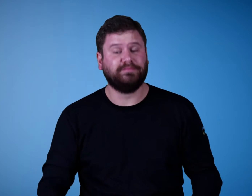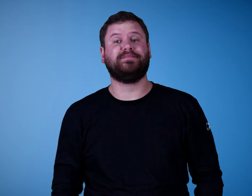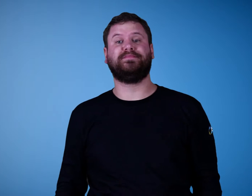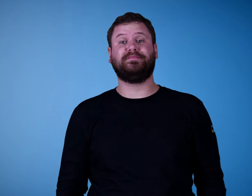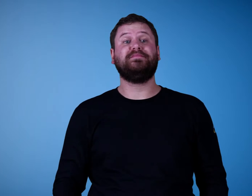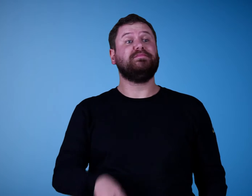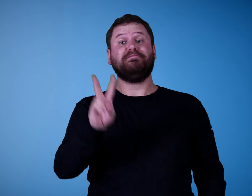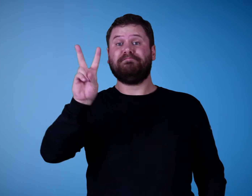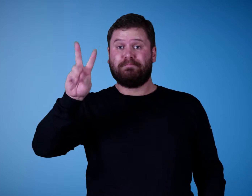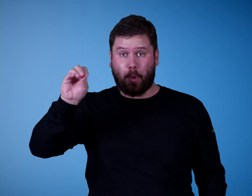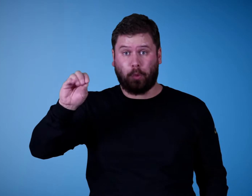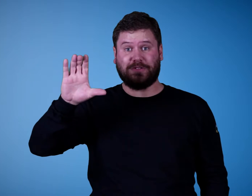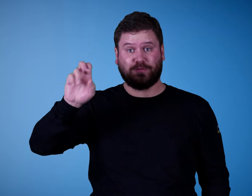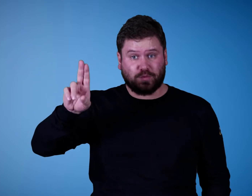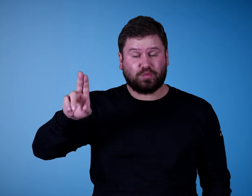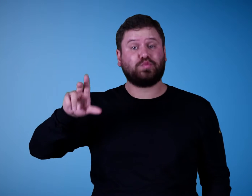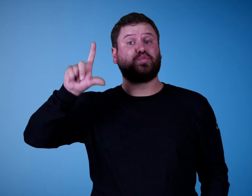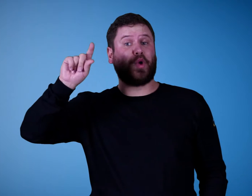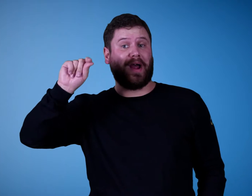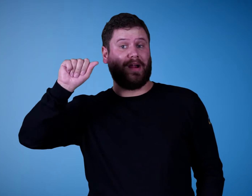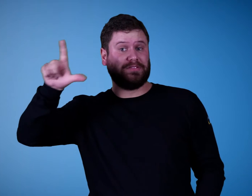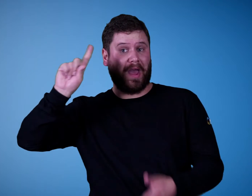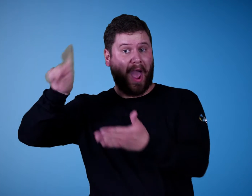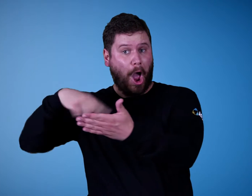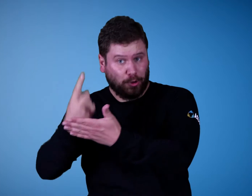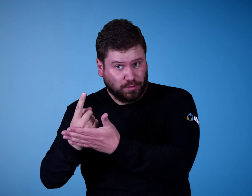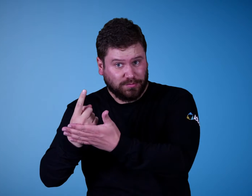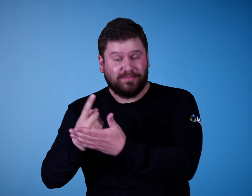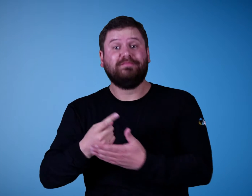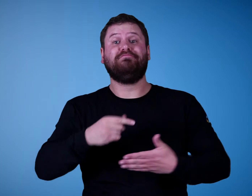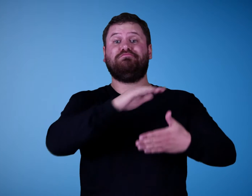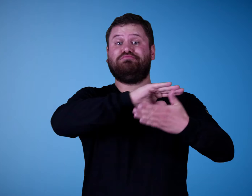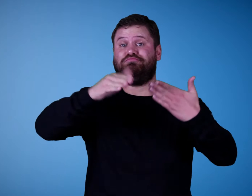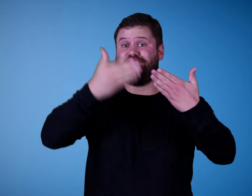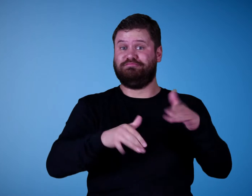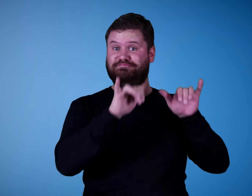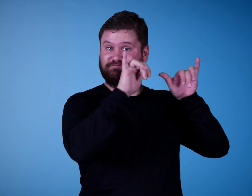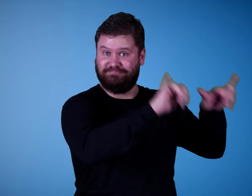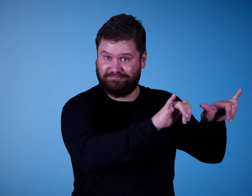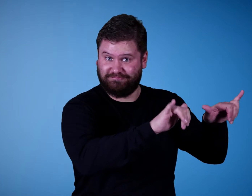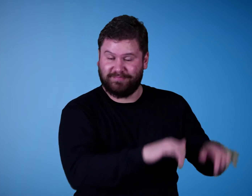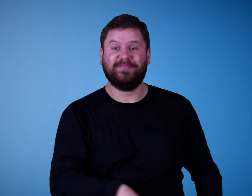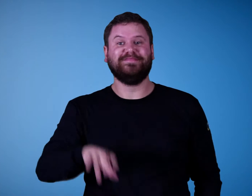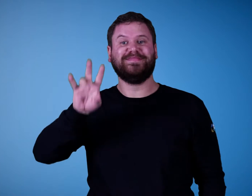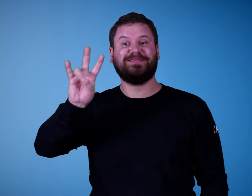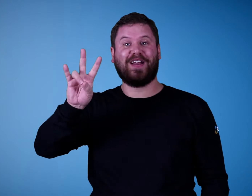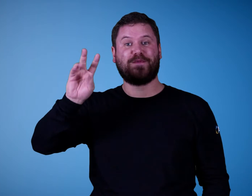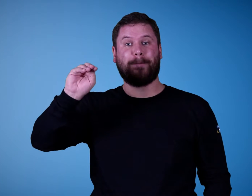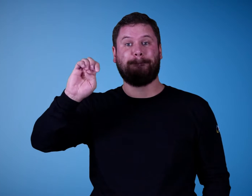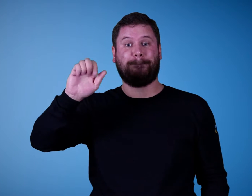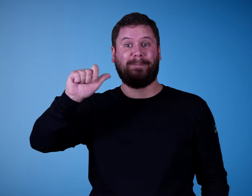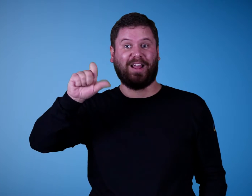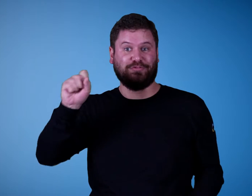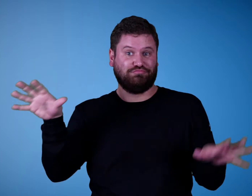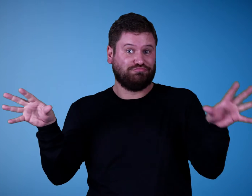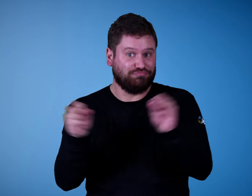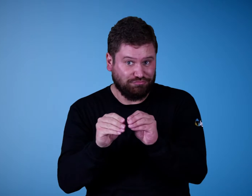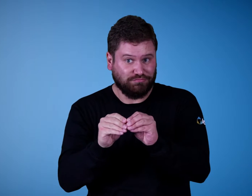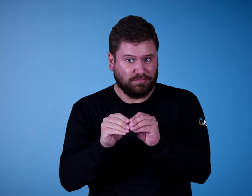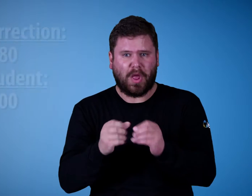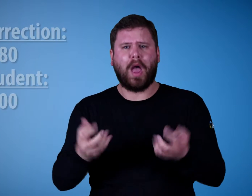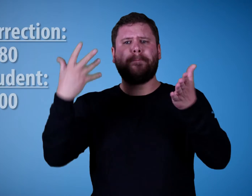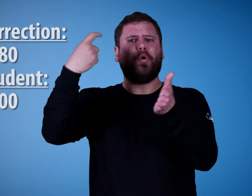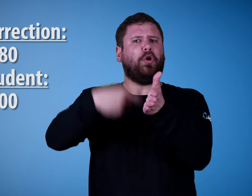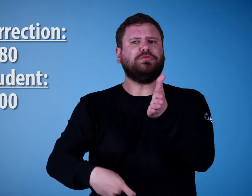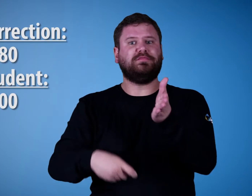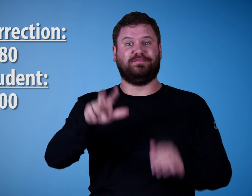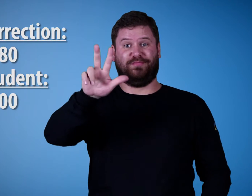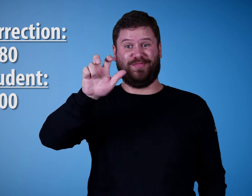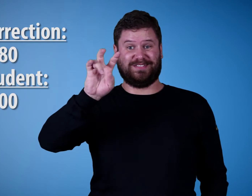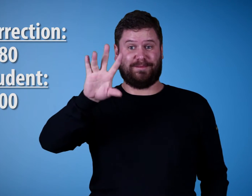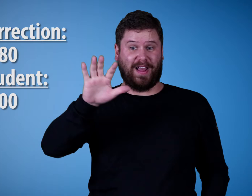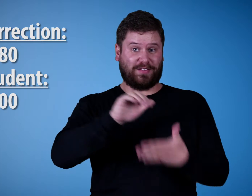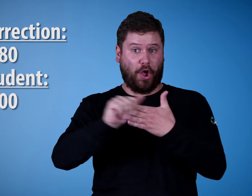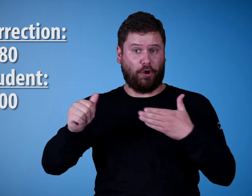2.0 CEUs (or 20 ASLhours), a weekend stay at the resort, and 7 meals will come up to $375 (see correction above).